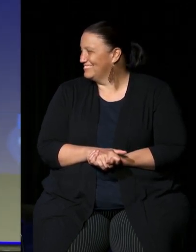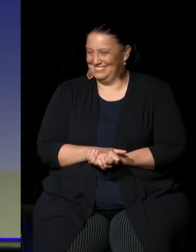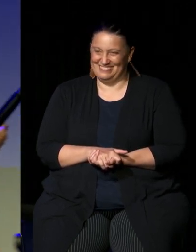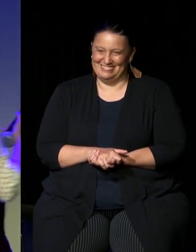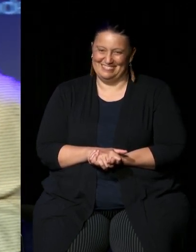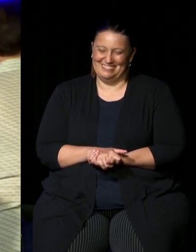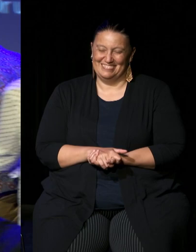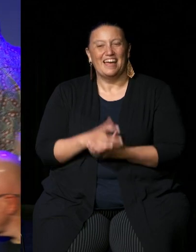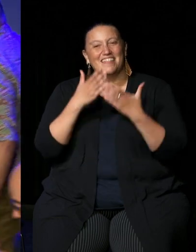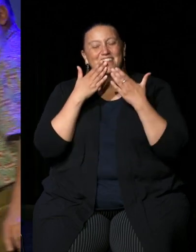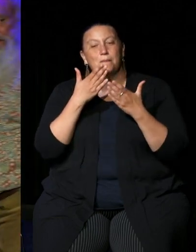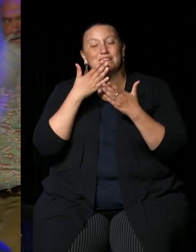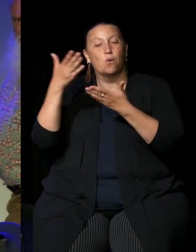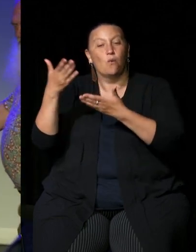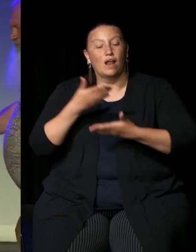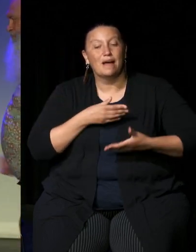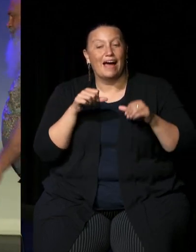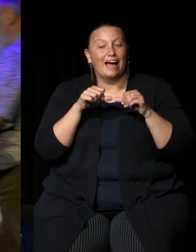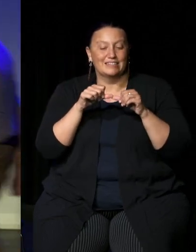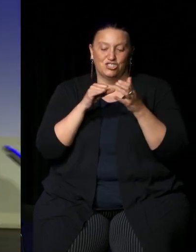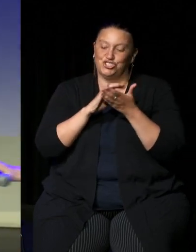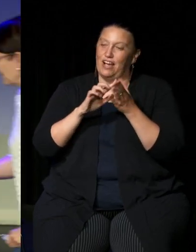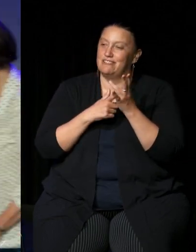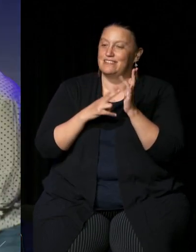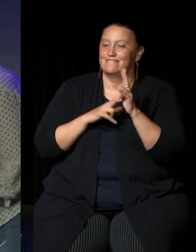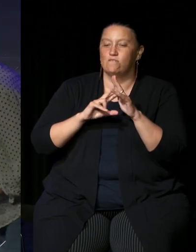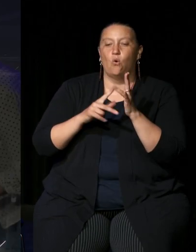and uh please welcome Auntie Sharyn Halls as well for another welcome to Country thanks Sharyn